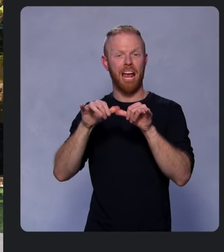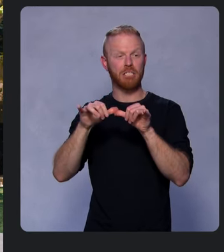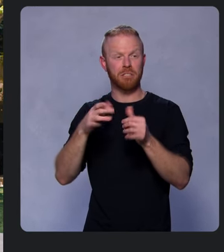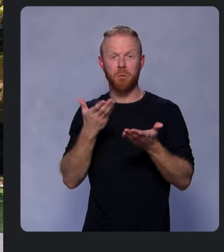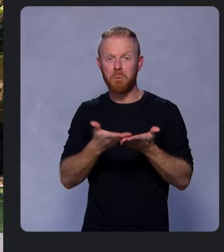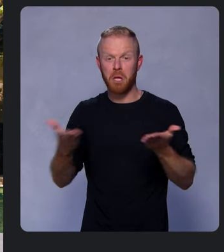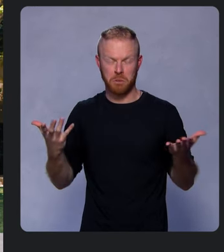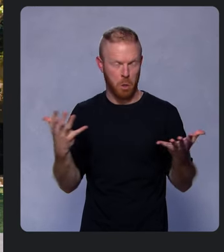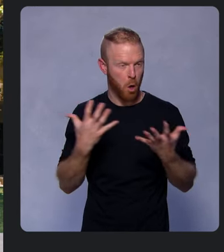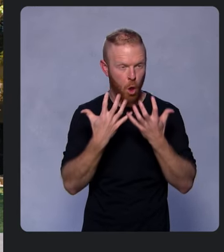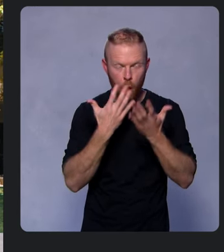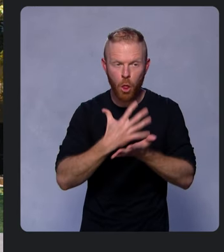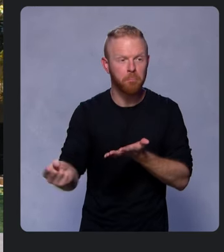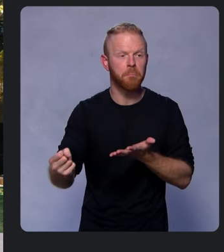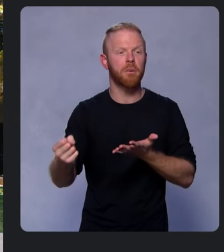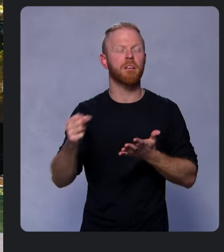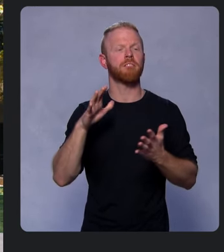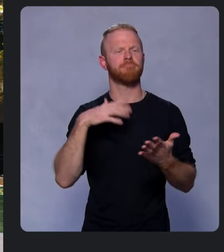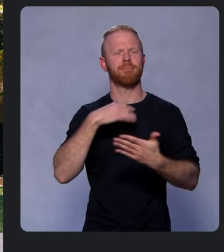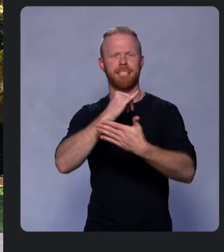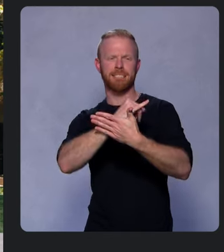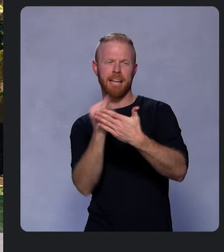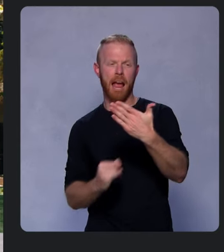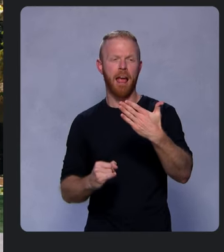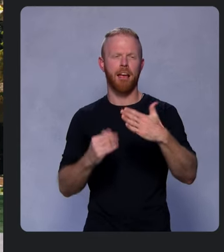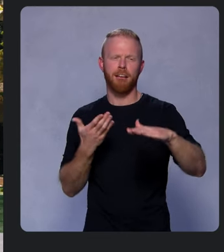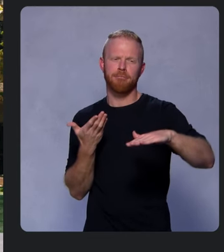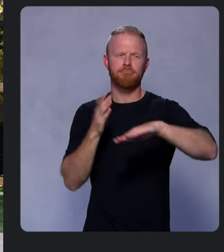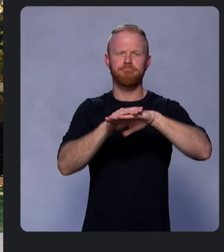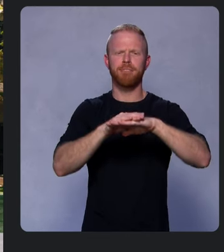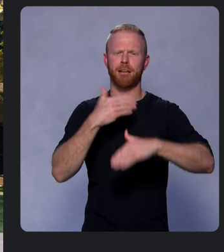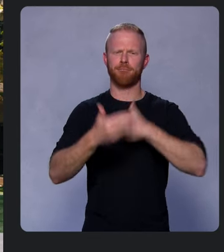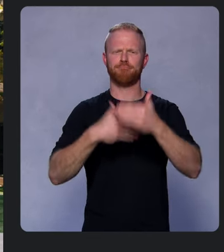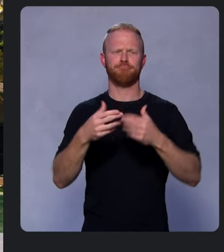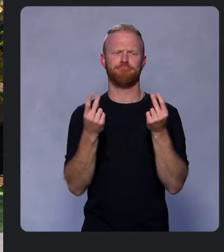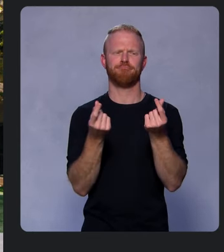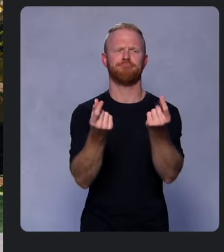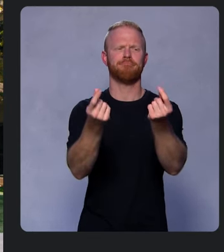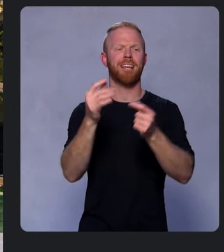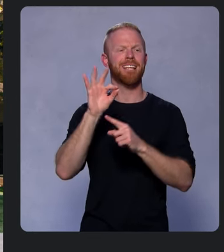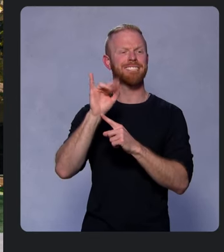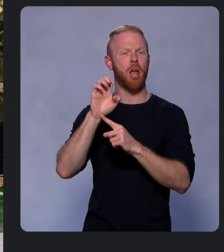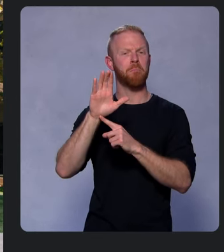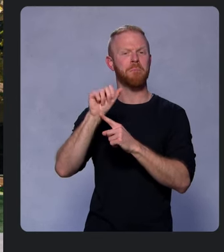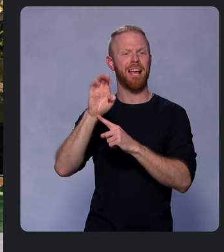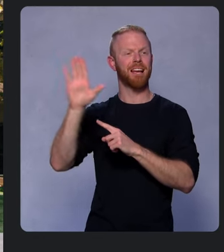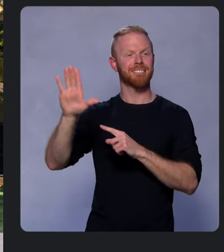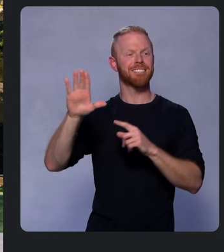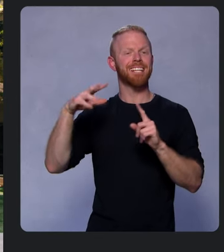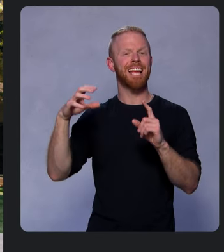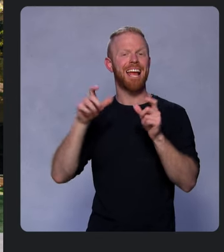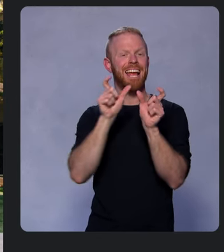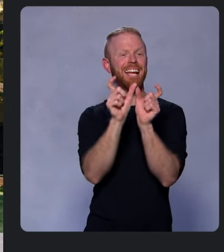Designed to increase productivity, Firebase Extensions are prepackaged solutions that let you quickly add more